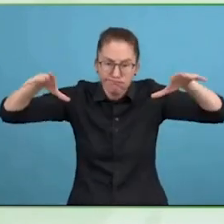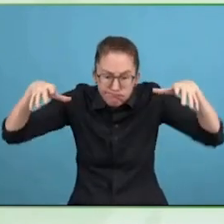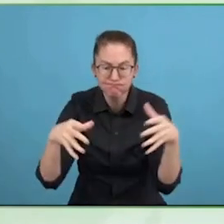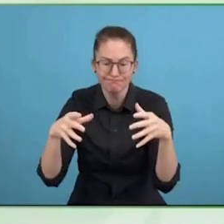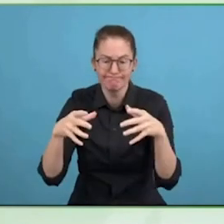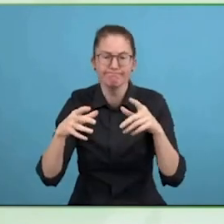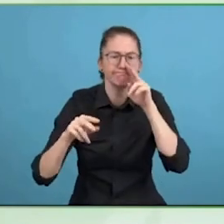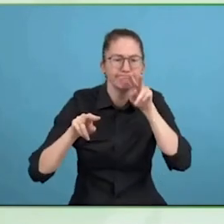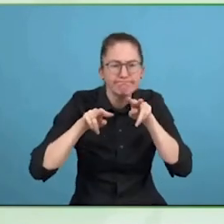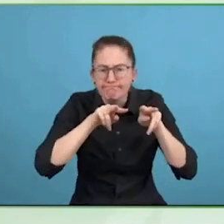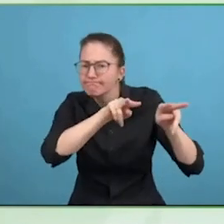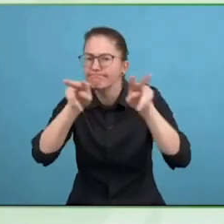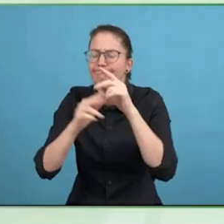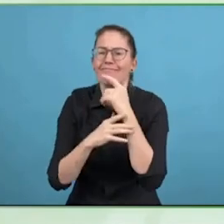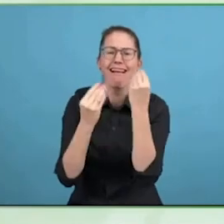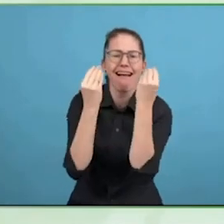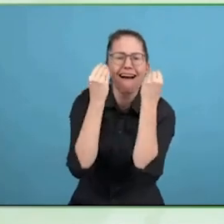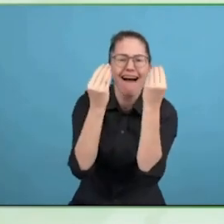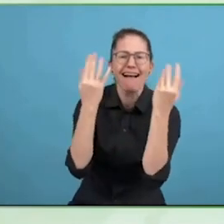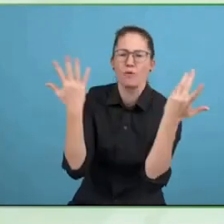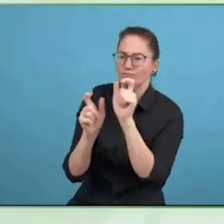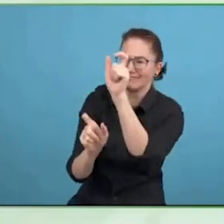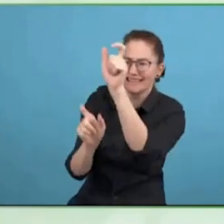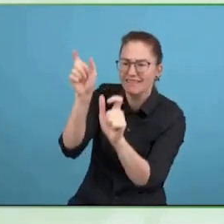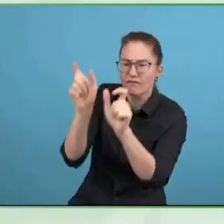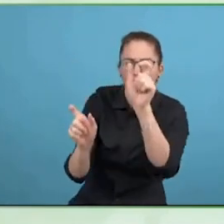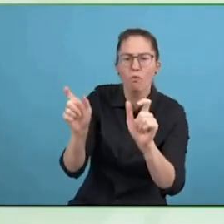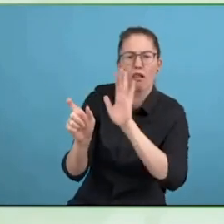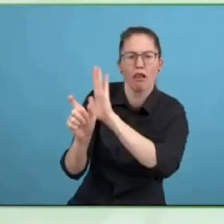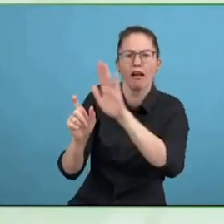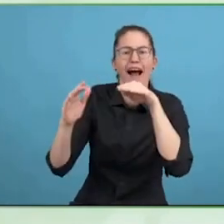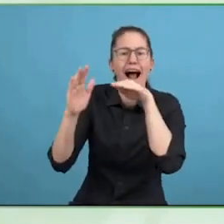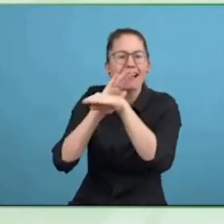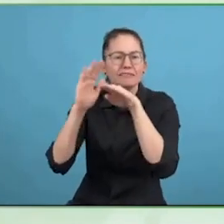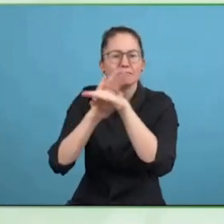together not only with non-profit organisations with private industry